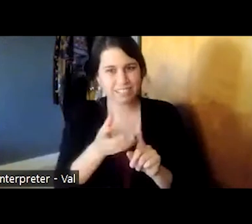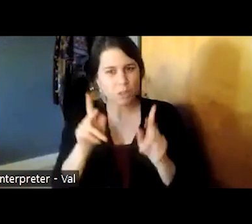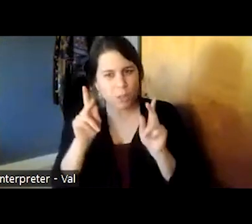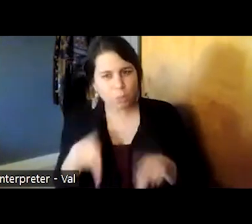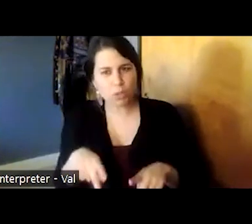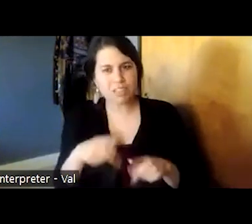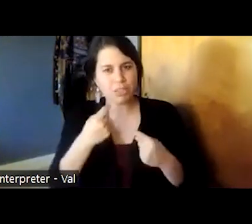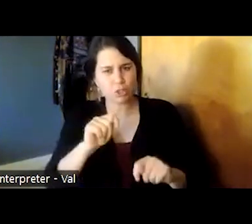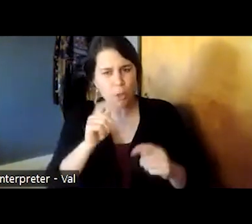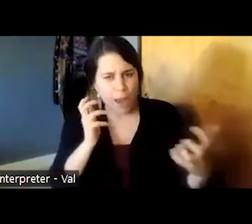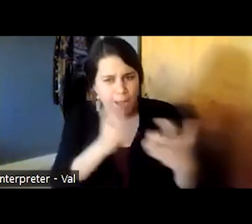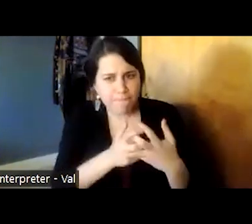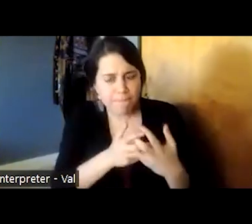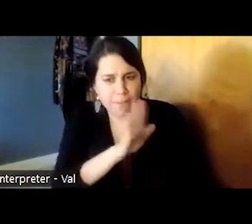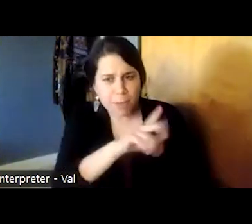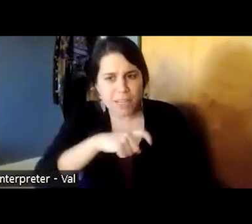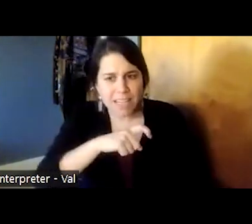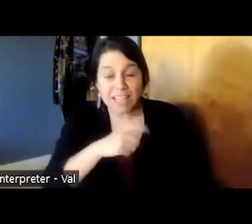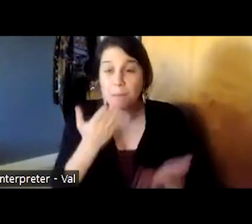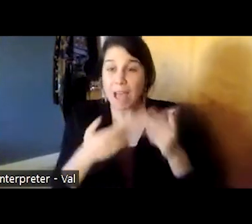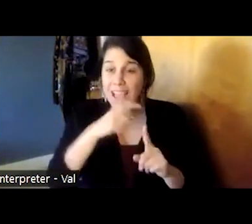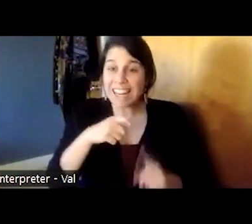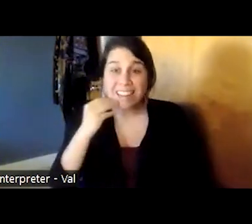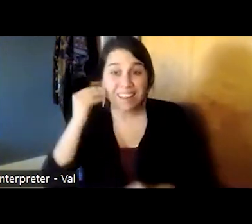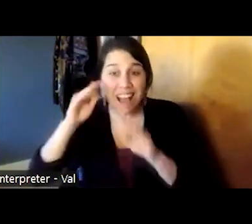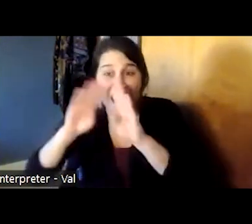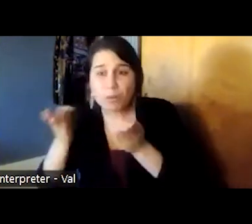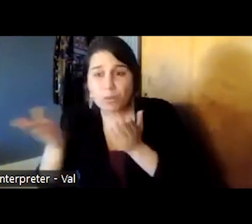so they may need housing first they may need vocational help first